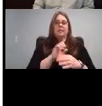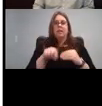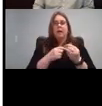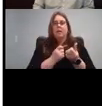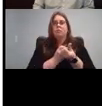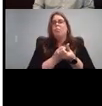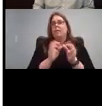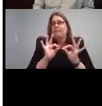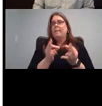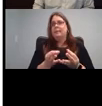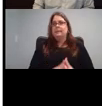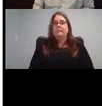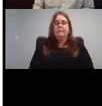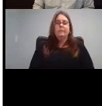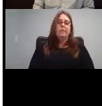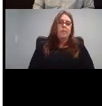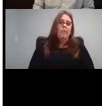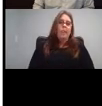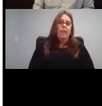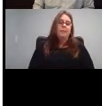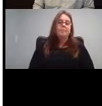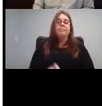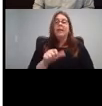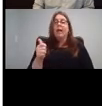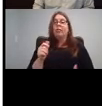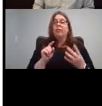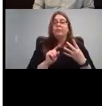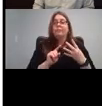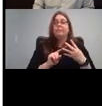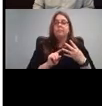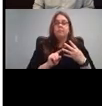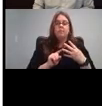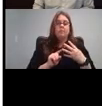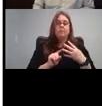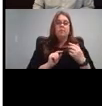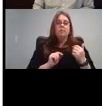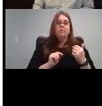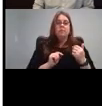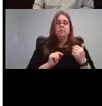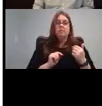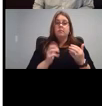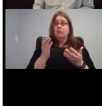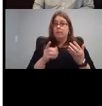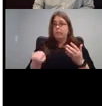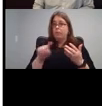The other one here is some of you may have may have seen or heard of the TV show